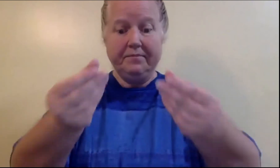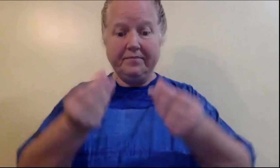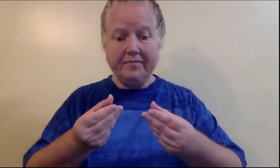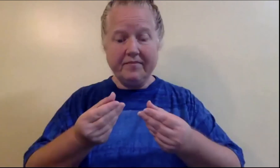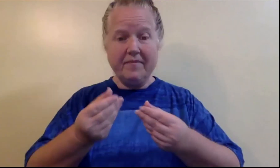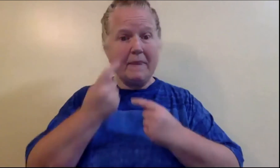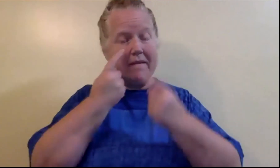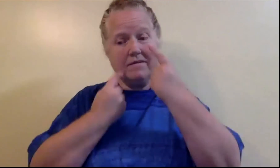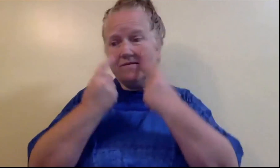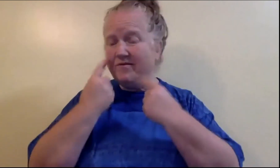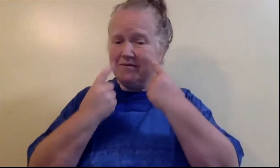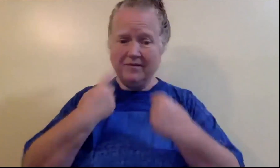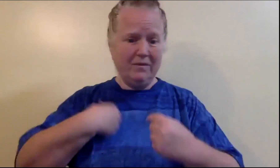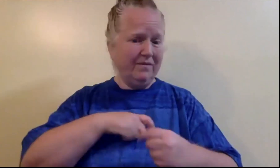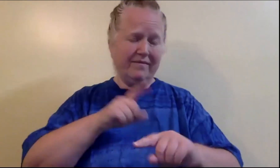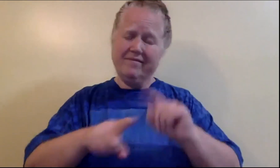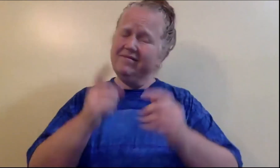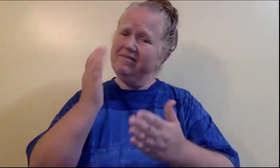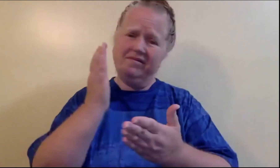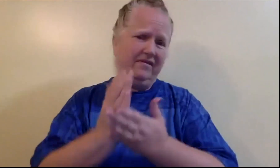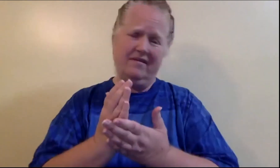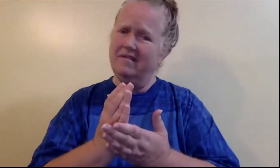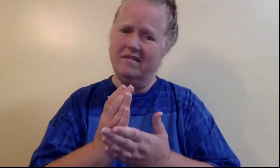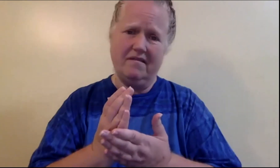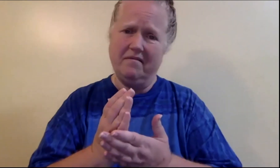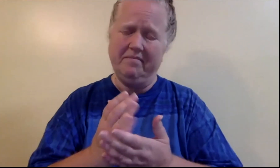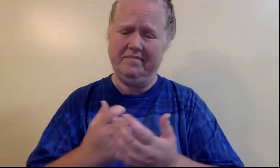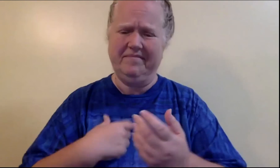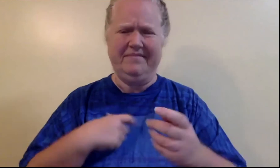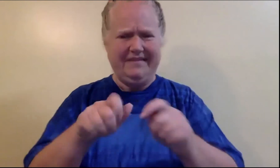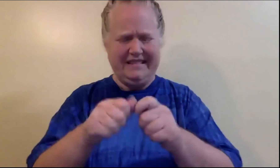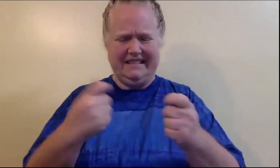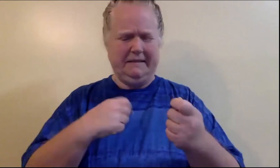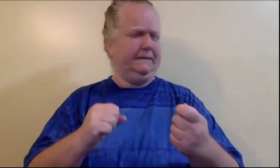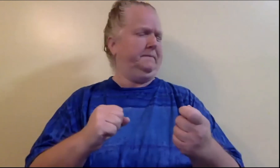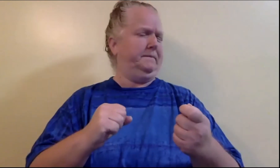I read a book called, "Tears We Cannot Stop."